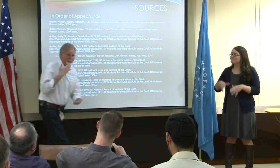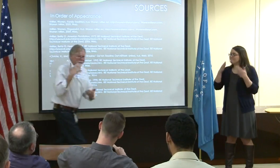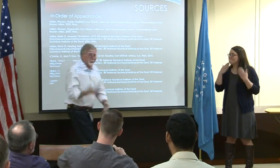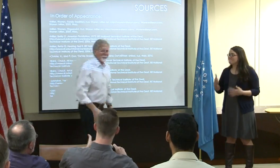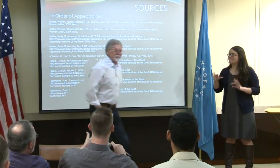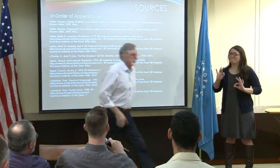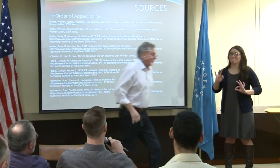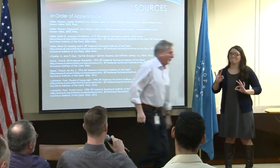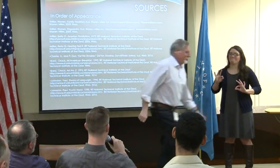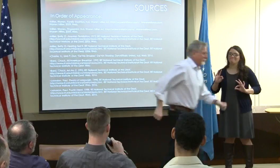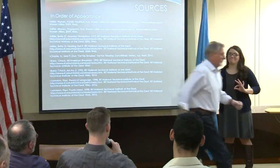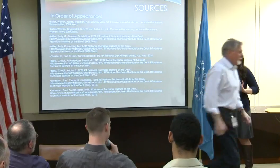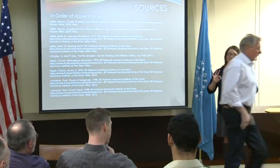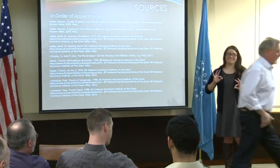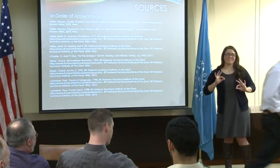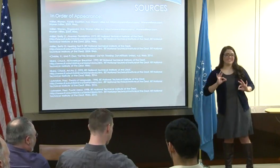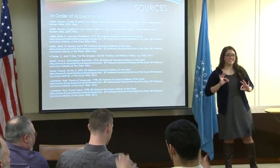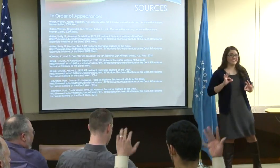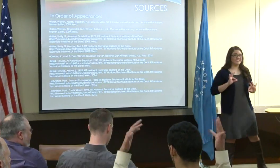But that's part of the language.